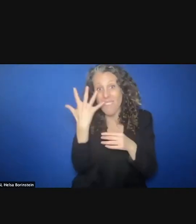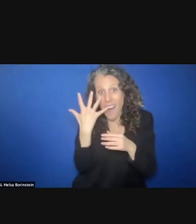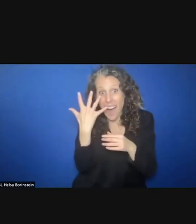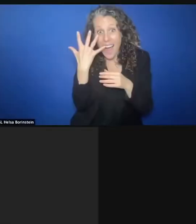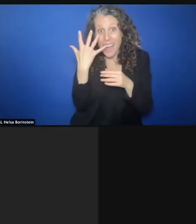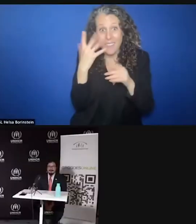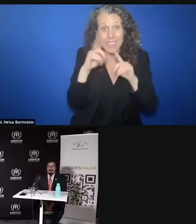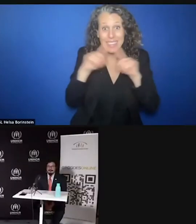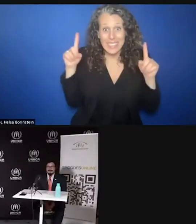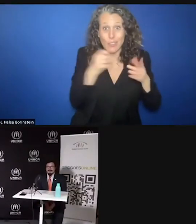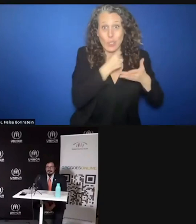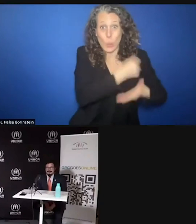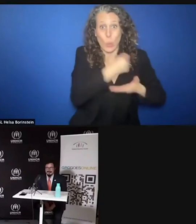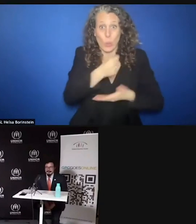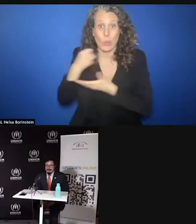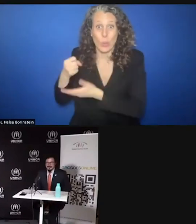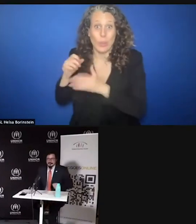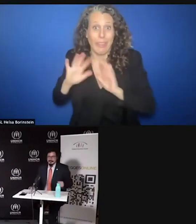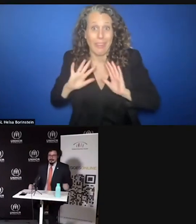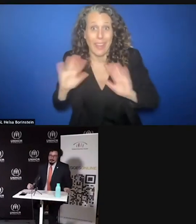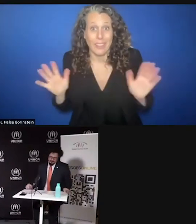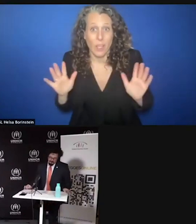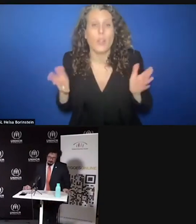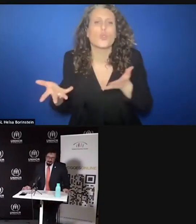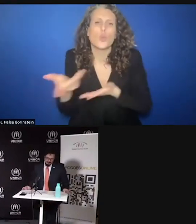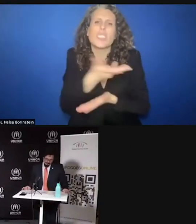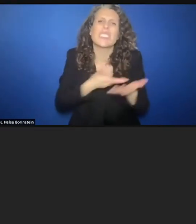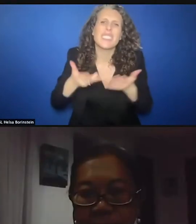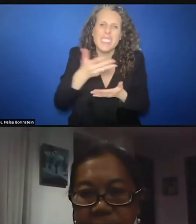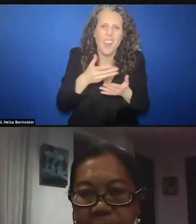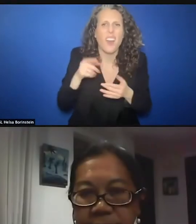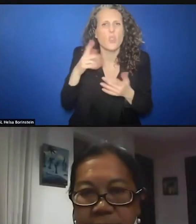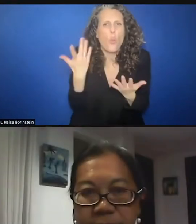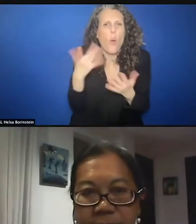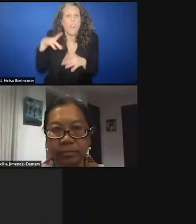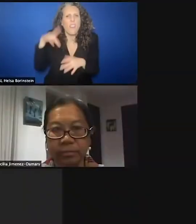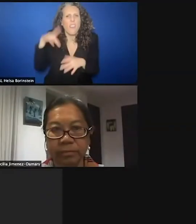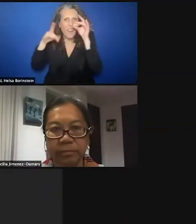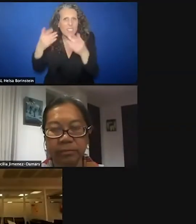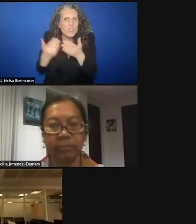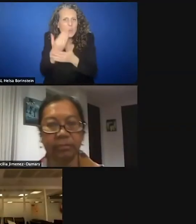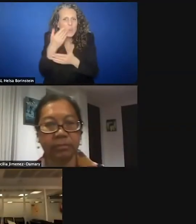We'll discuss the findings of report but also to draw together the latest conclusions of the global